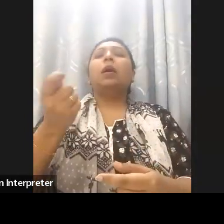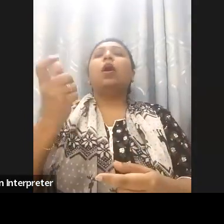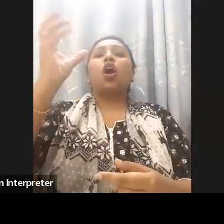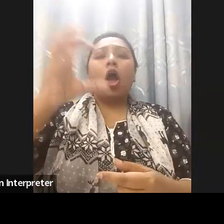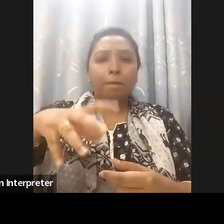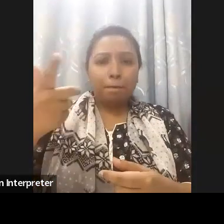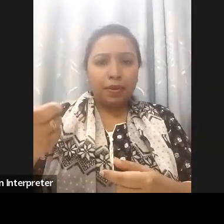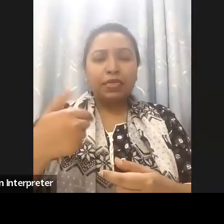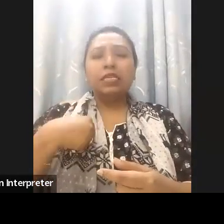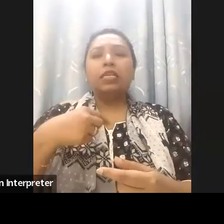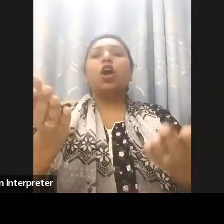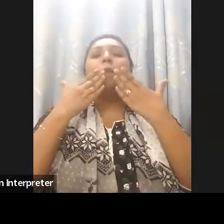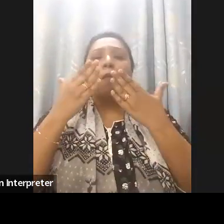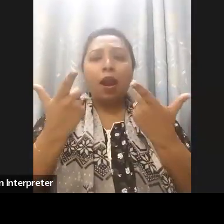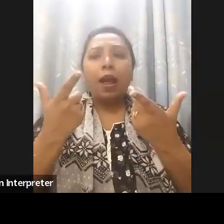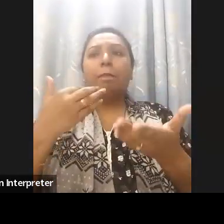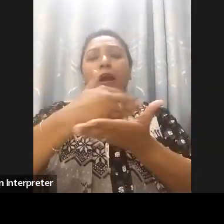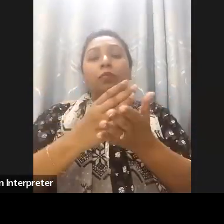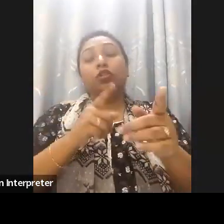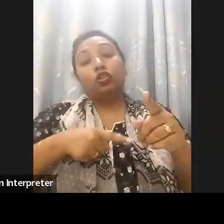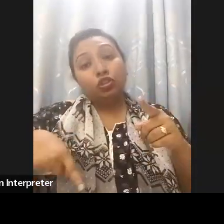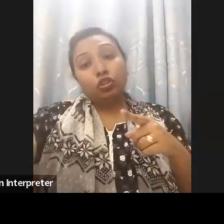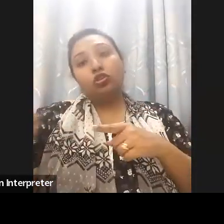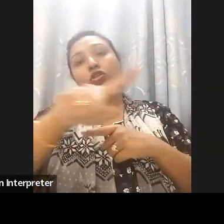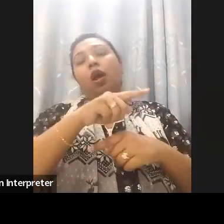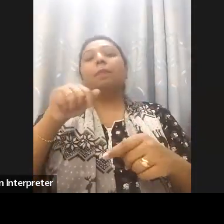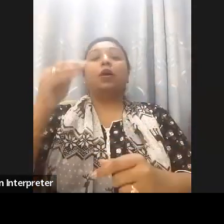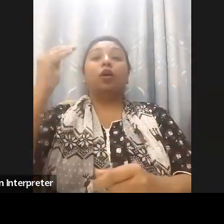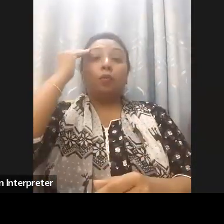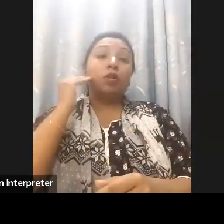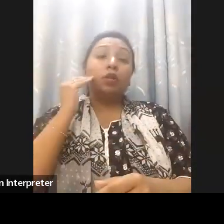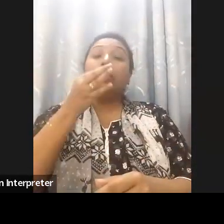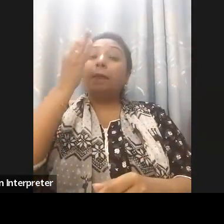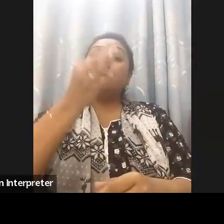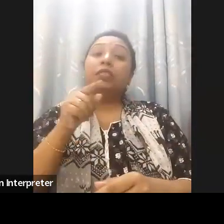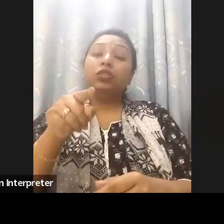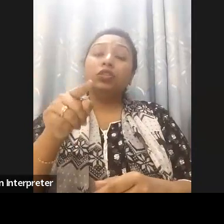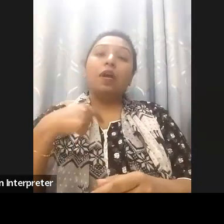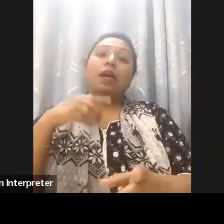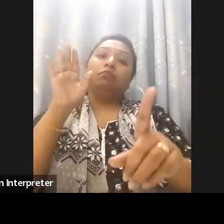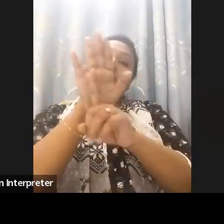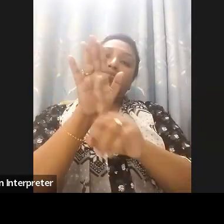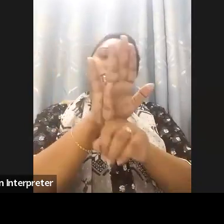said not only it's a human right but also it's important for companies to understand their role